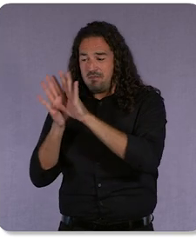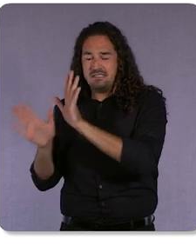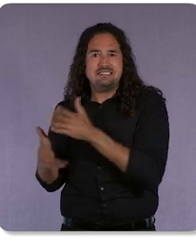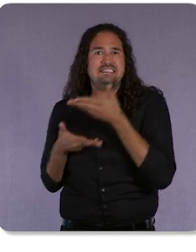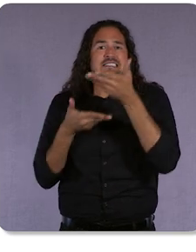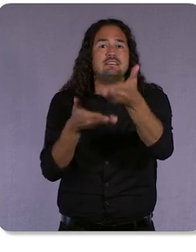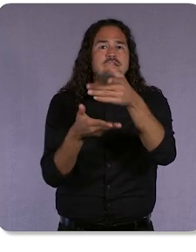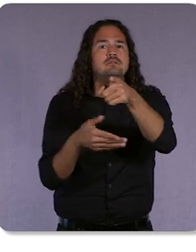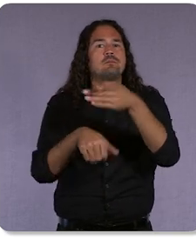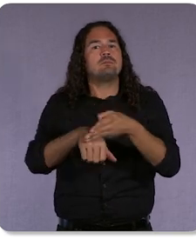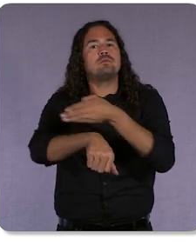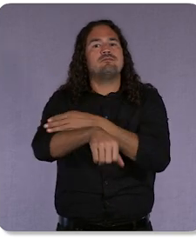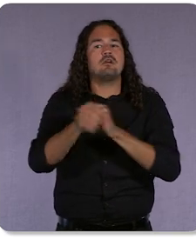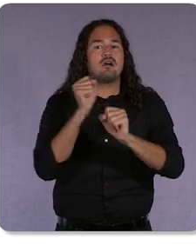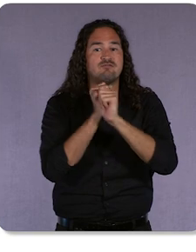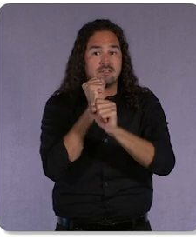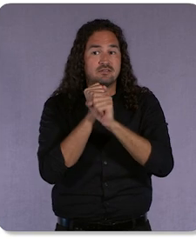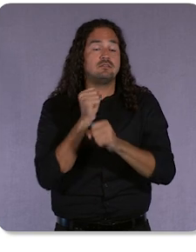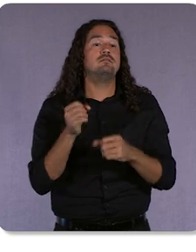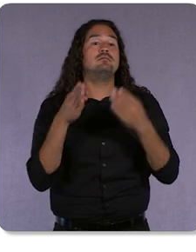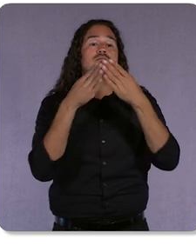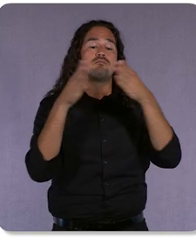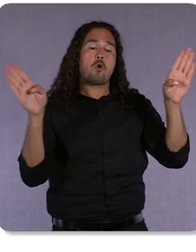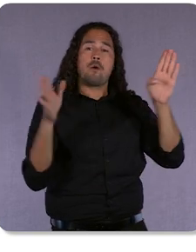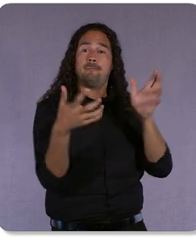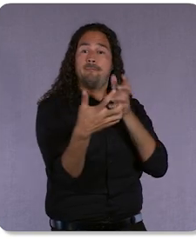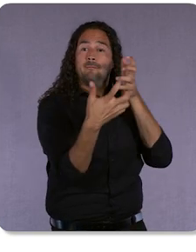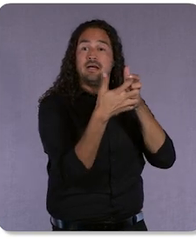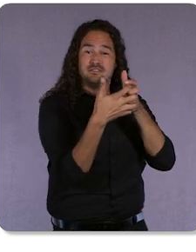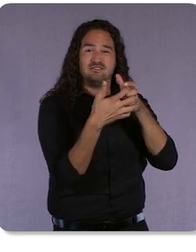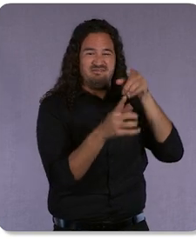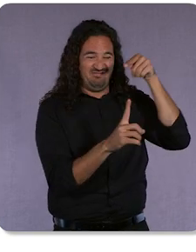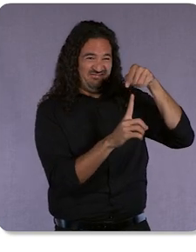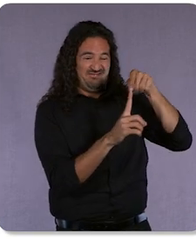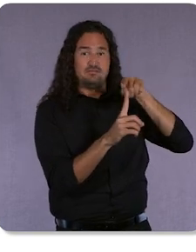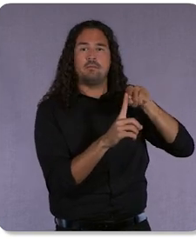Broad match, in particular, has benefitted from these breakthrough advancements, making it even